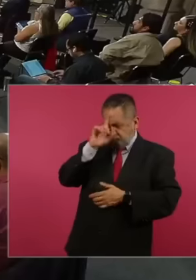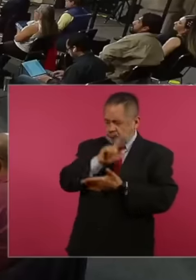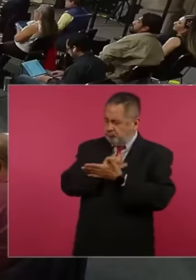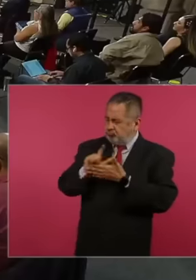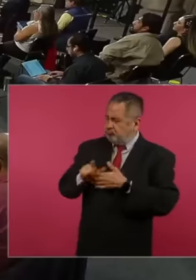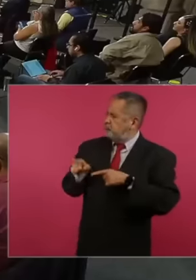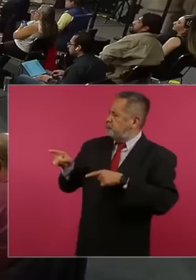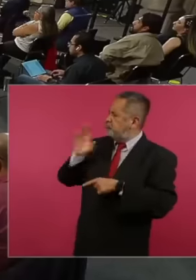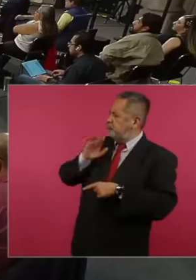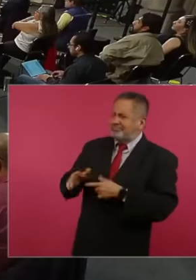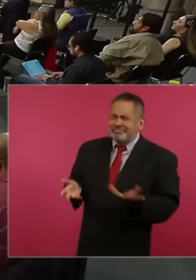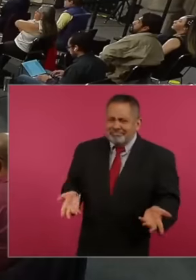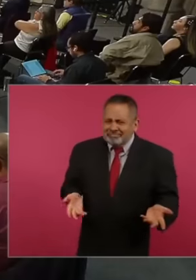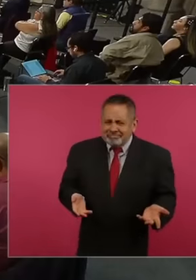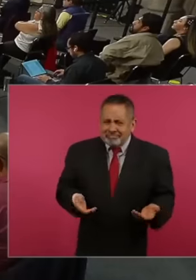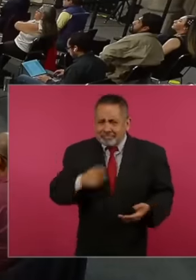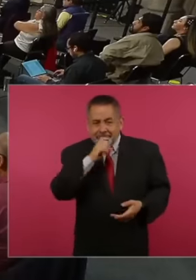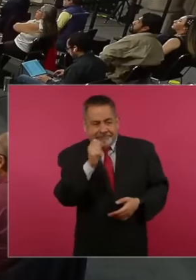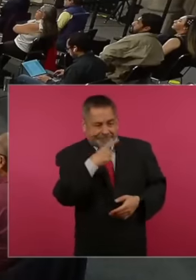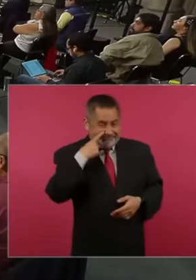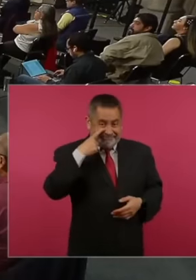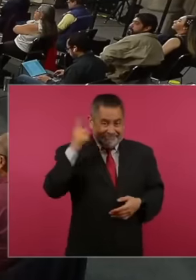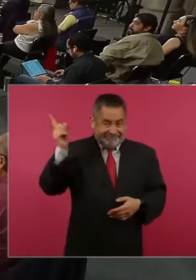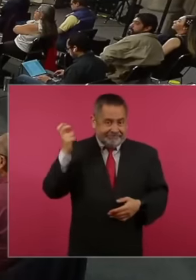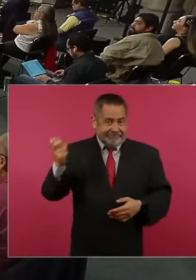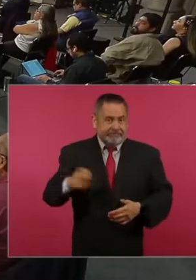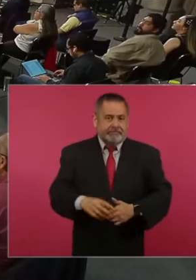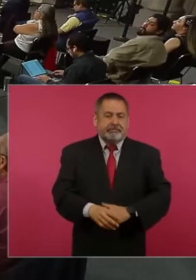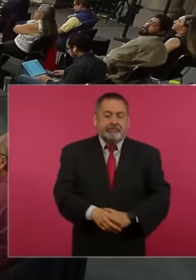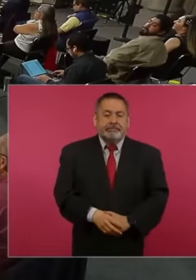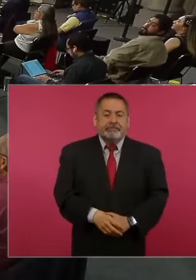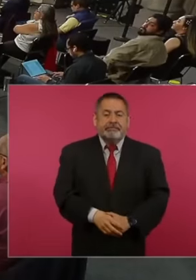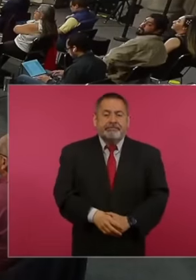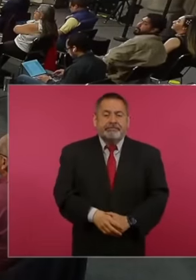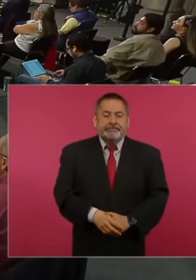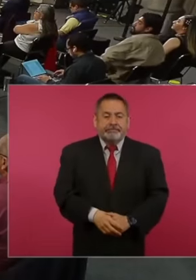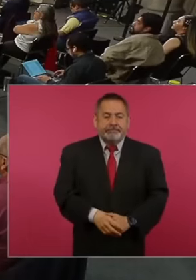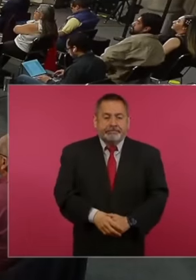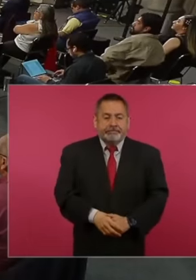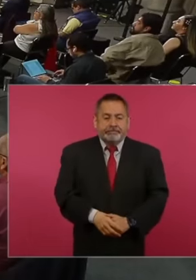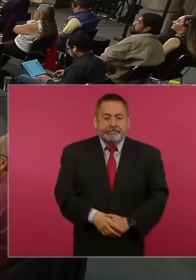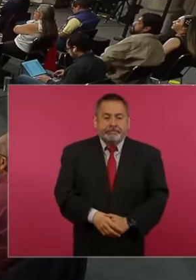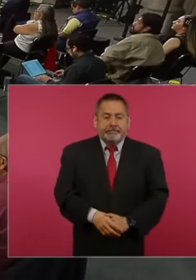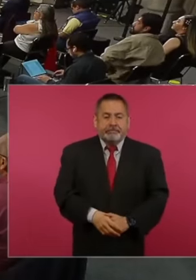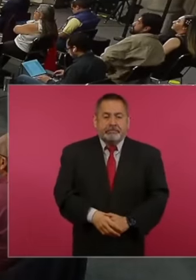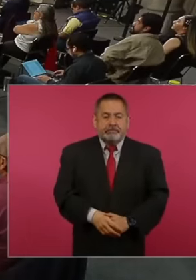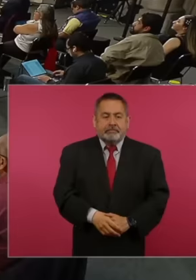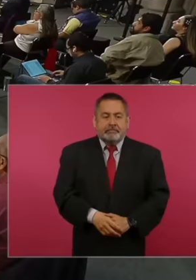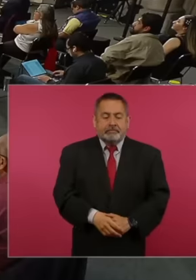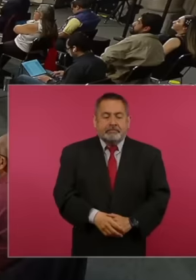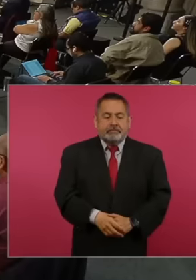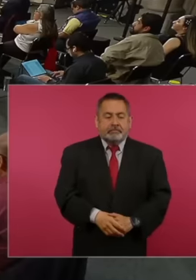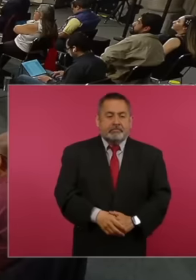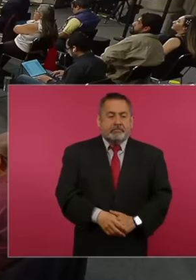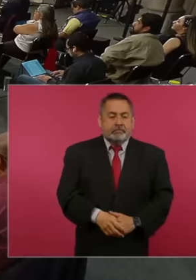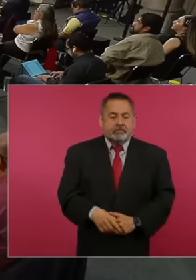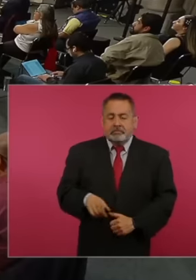This they accuse democratic damage in